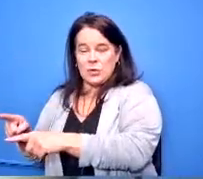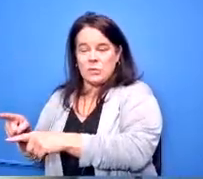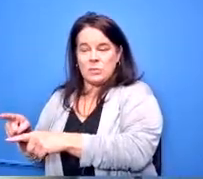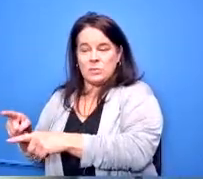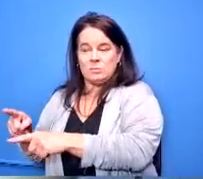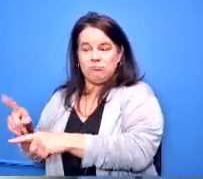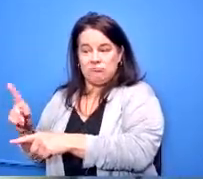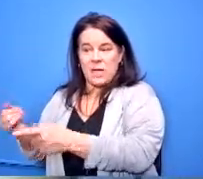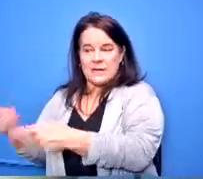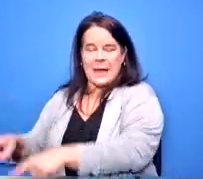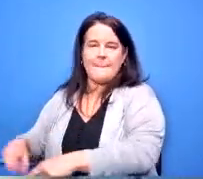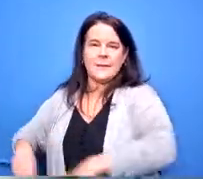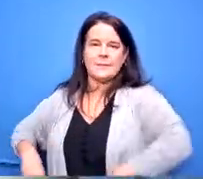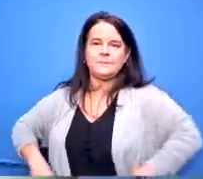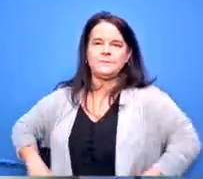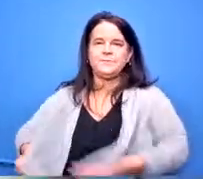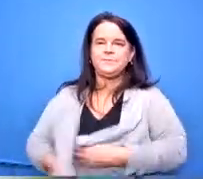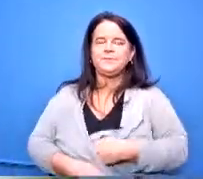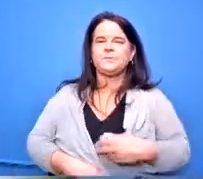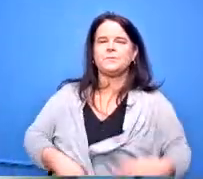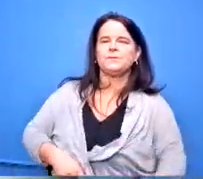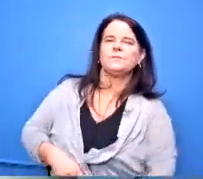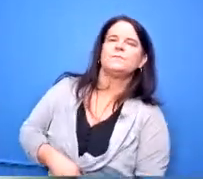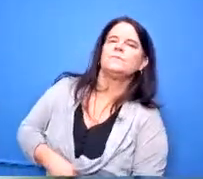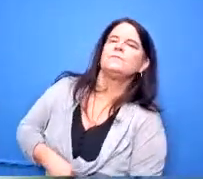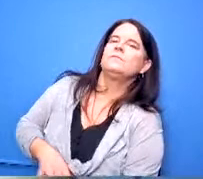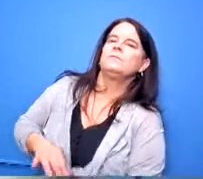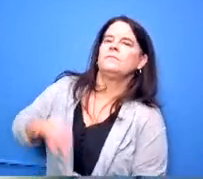they're not just pass-throughs i think that's a question that we're trying to work out with legal